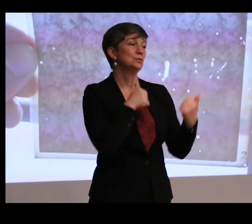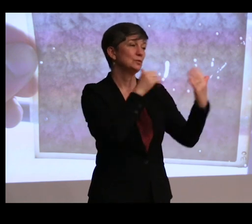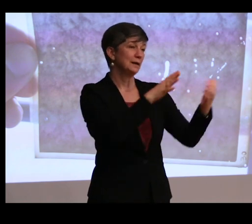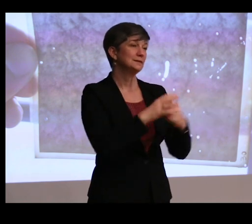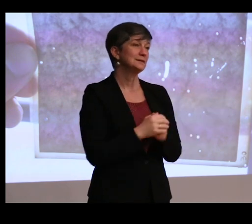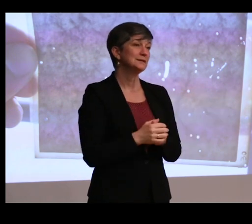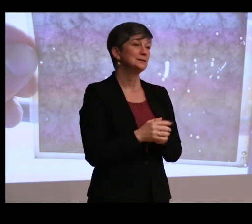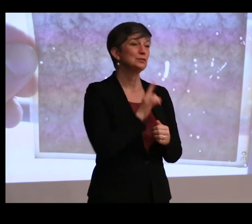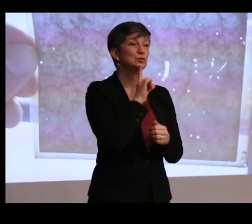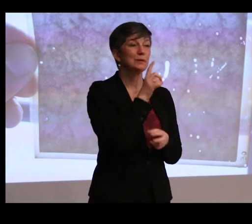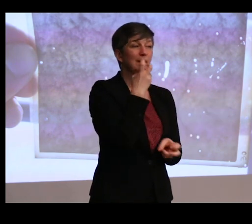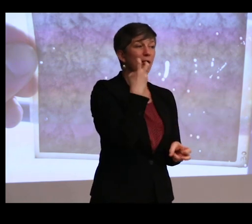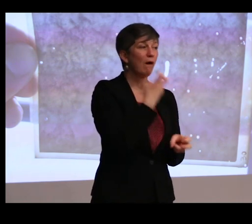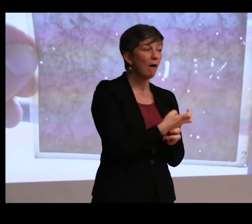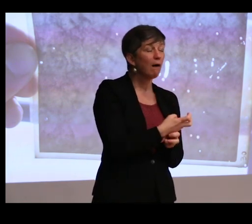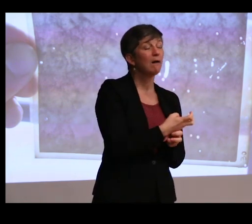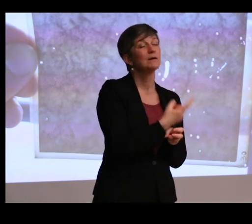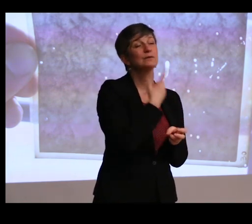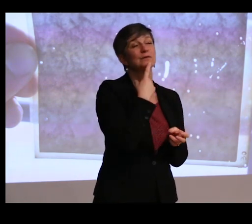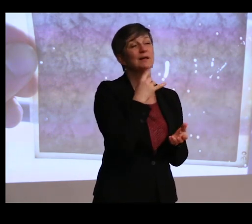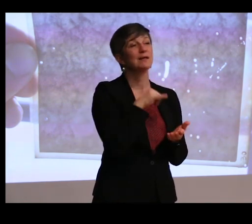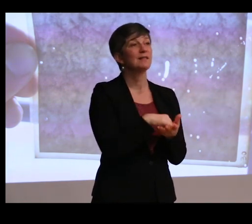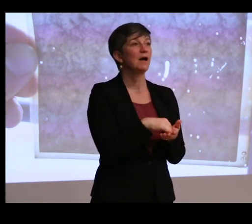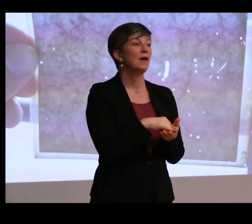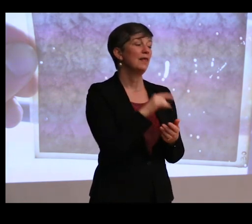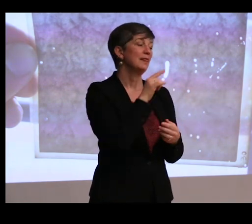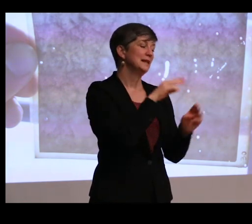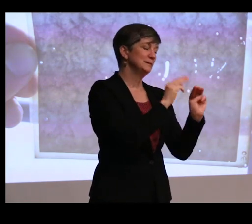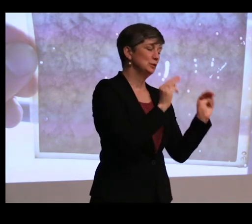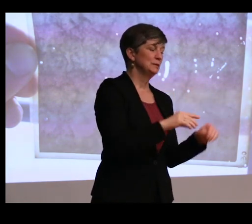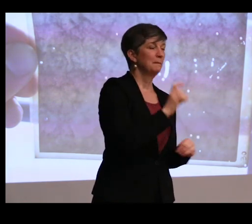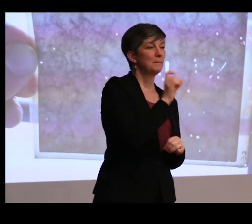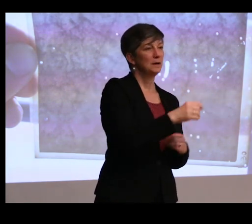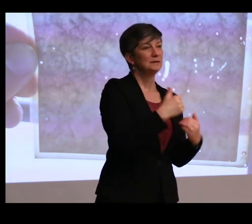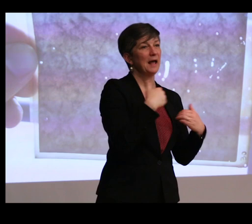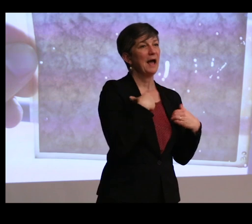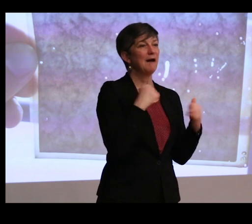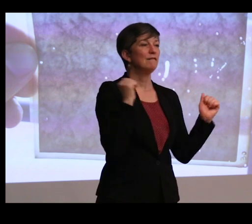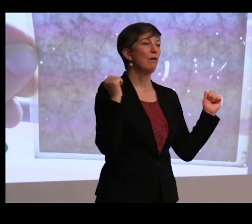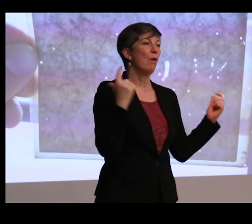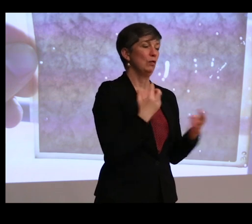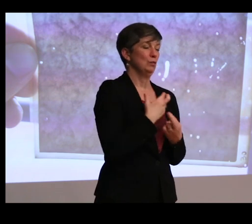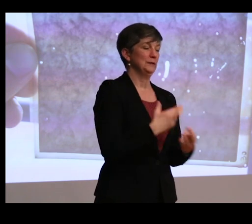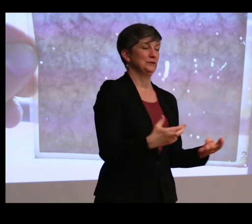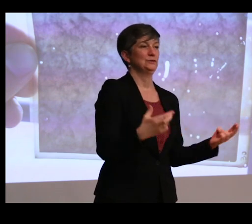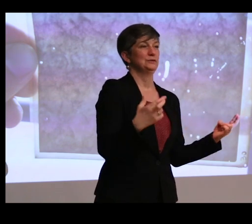that it's really hard to say that this museum needs to have all of the resources that it really needs.